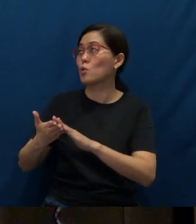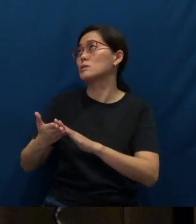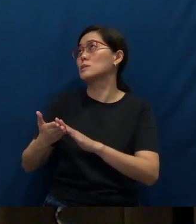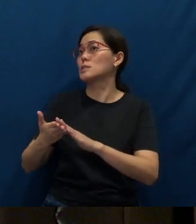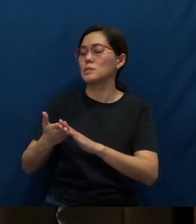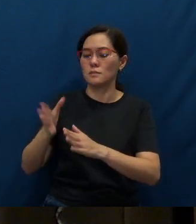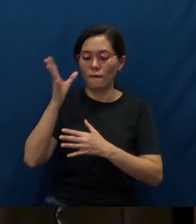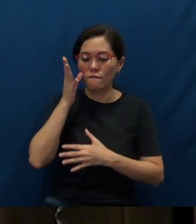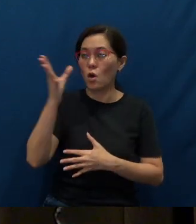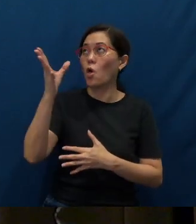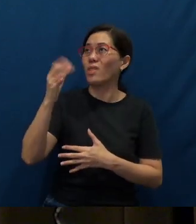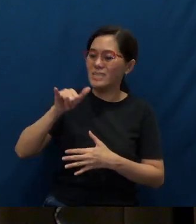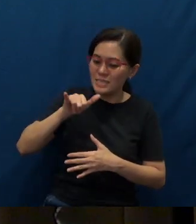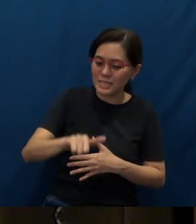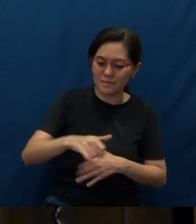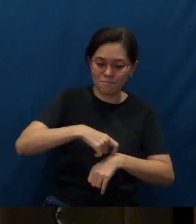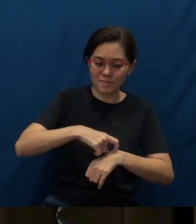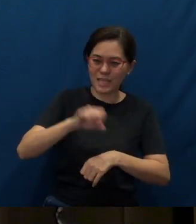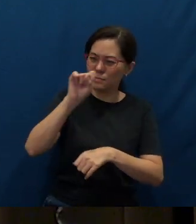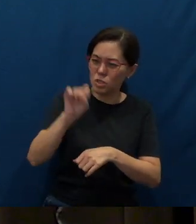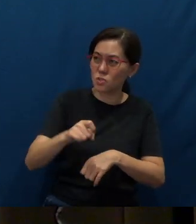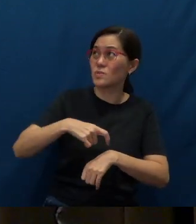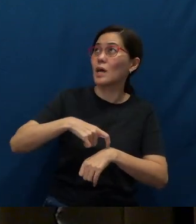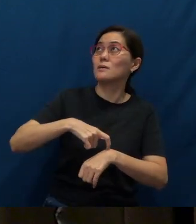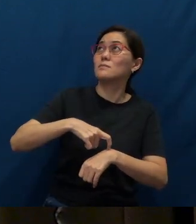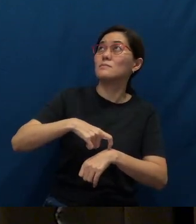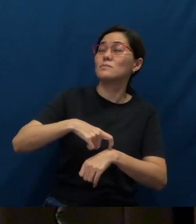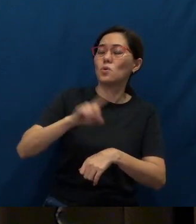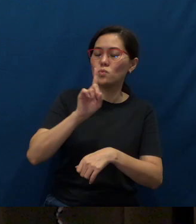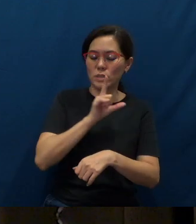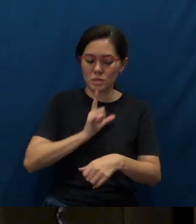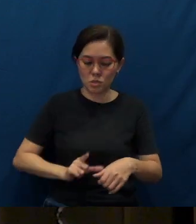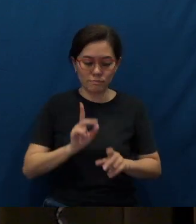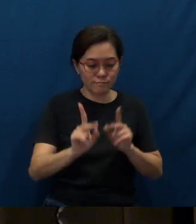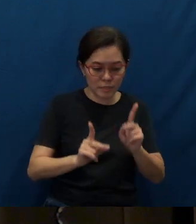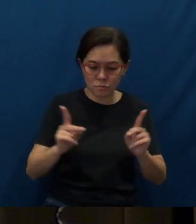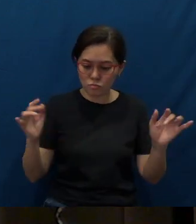Father, this is the period and season of time where, Lord, people would be gathering together